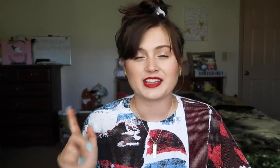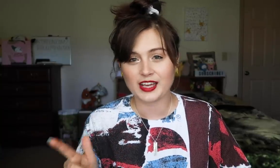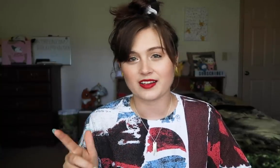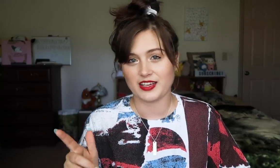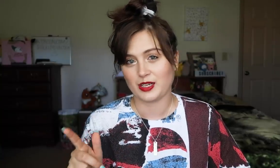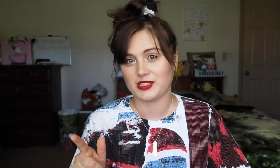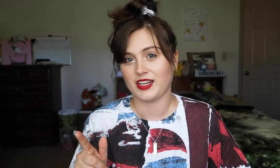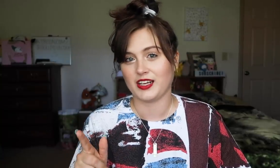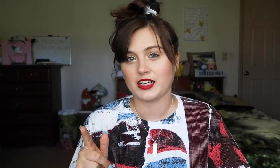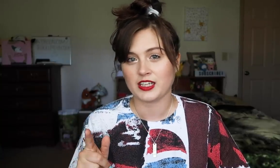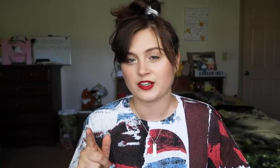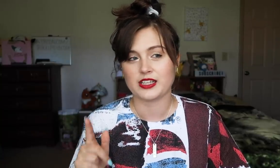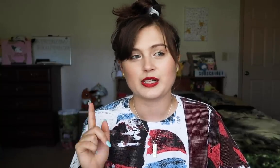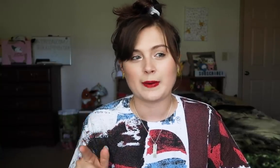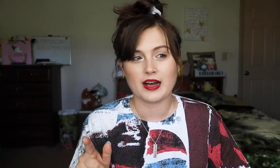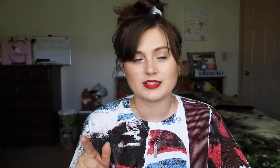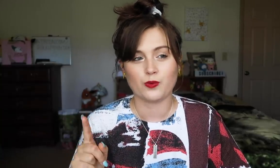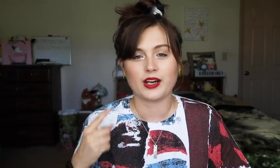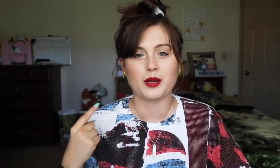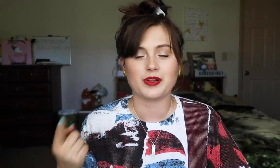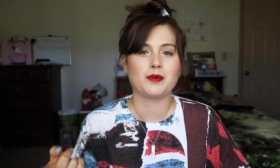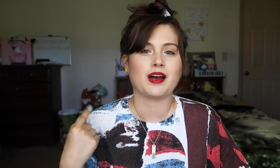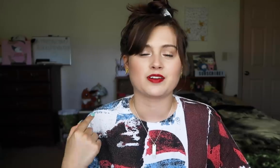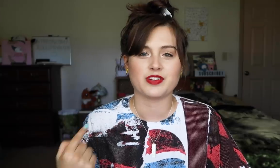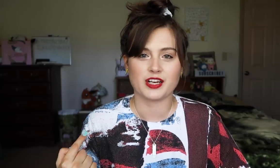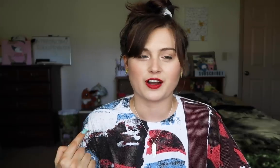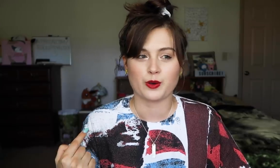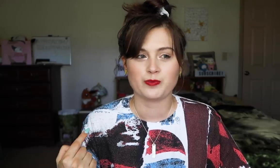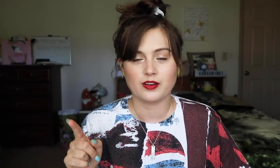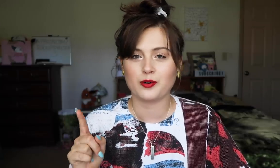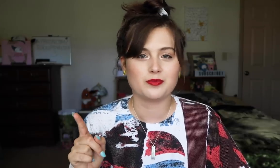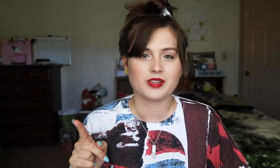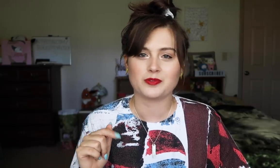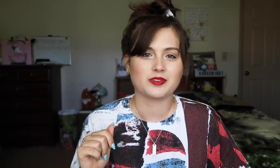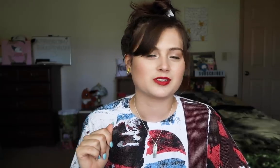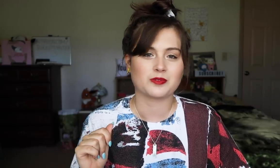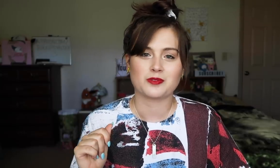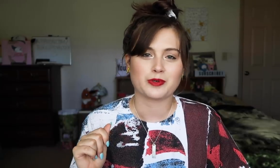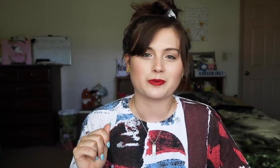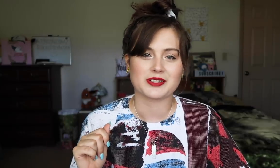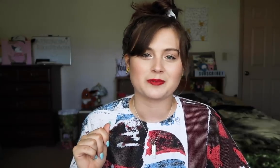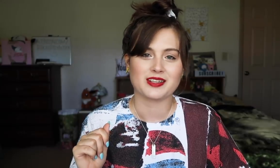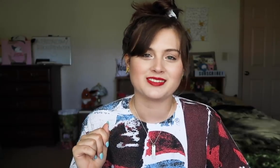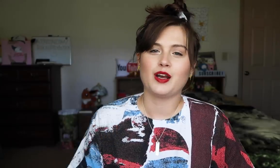I think that I'm saying clearly but when I play back a video, nope, doesn't quite work that way.